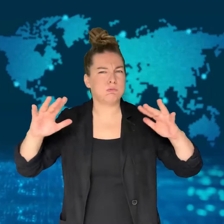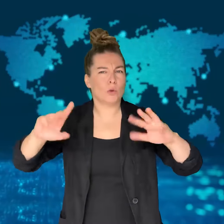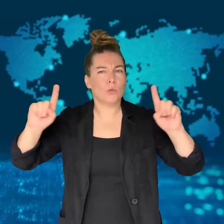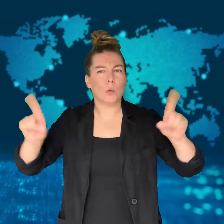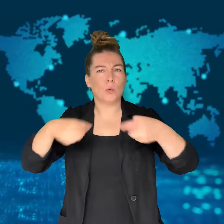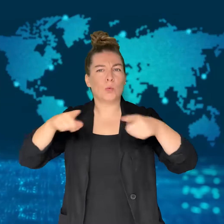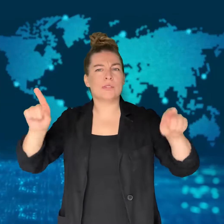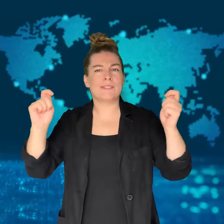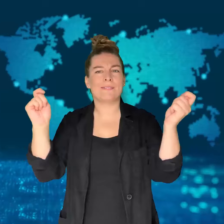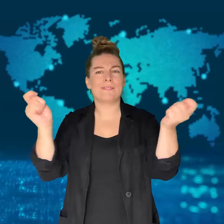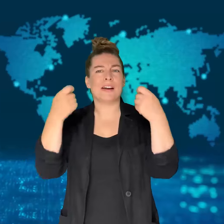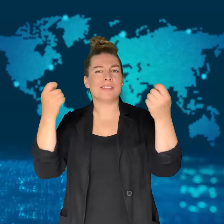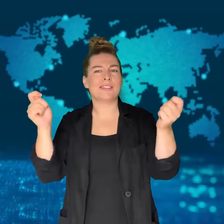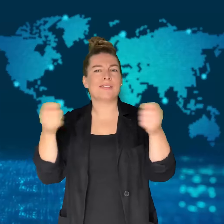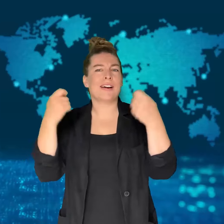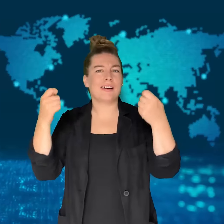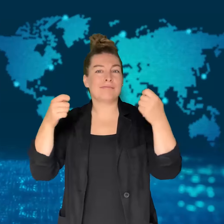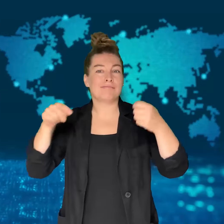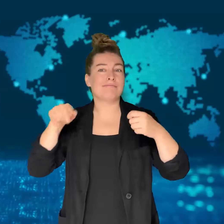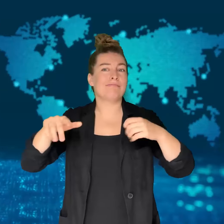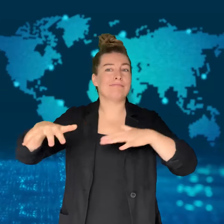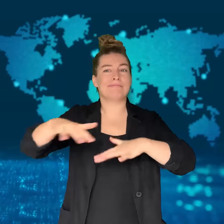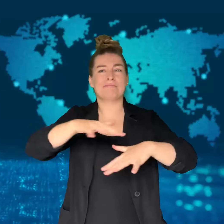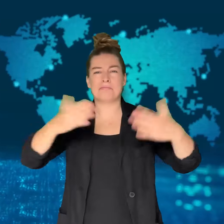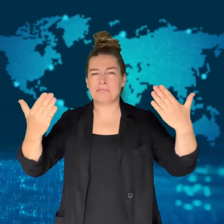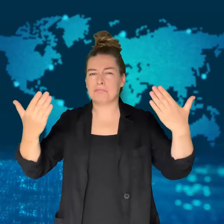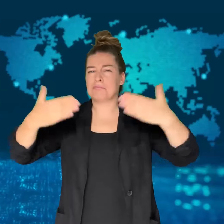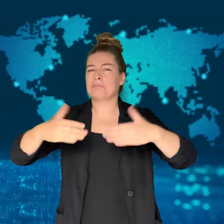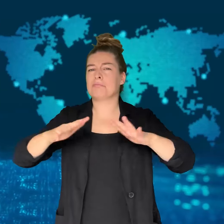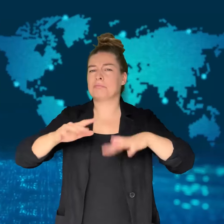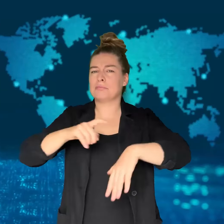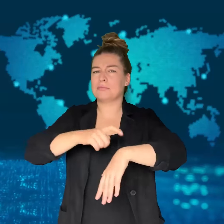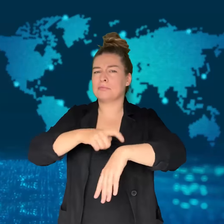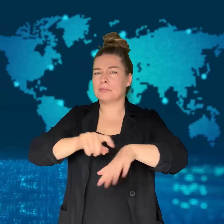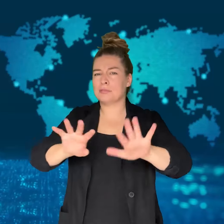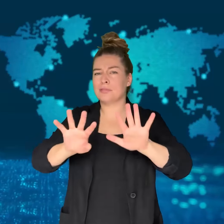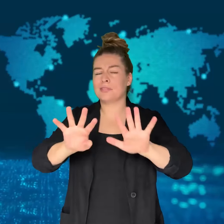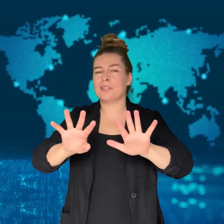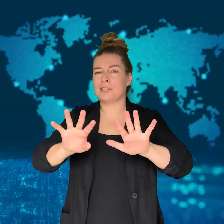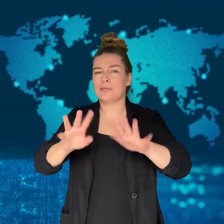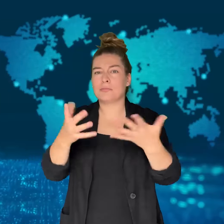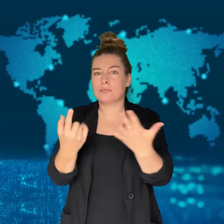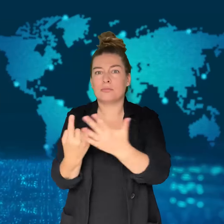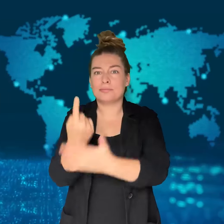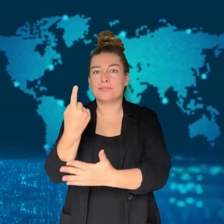in Stormthaler Lake in Leipzig, Germany.